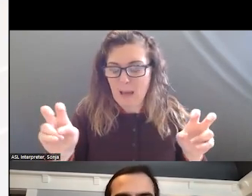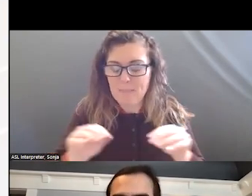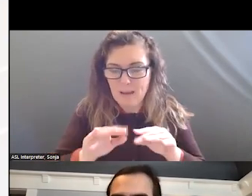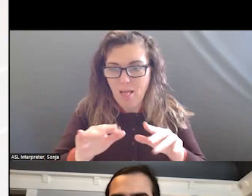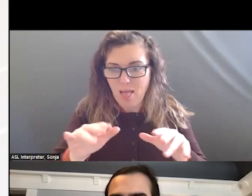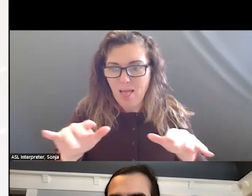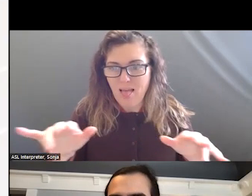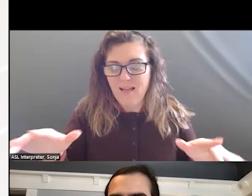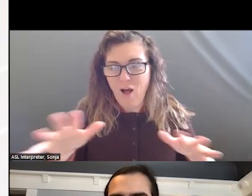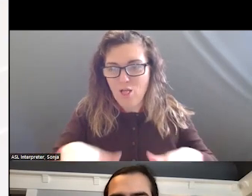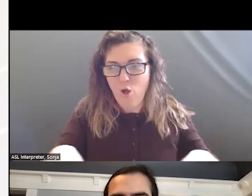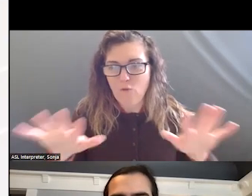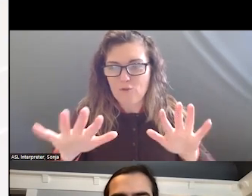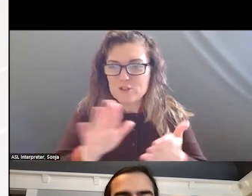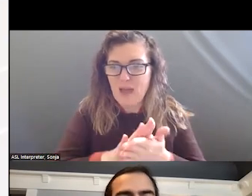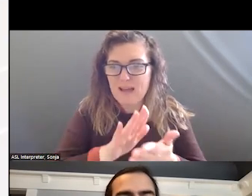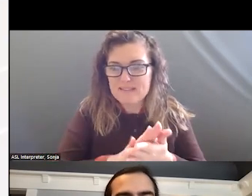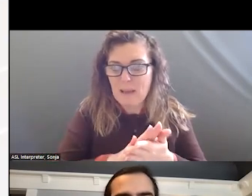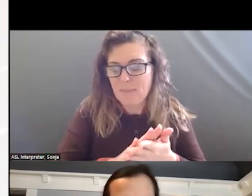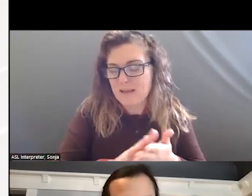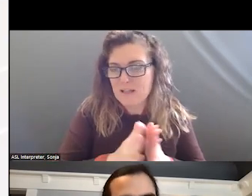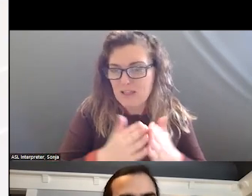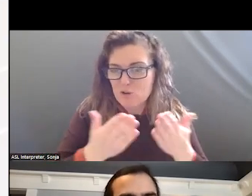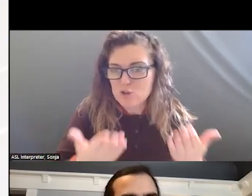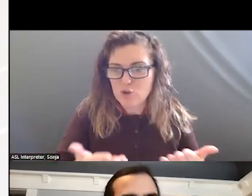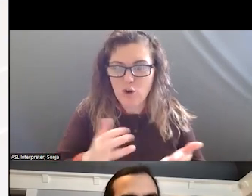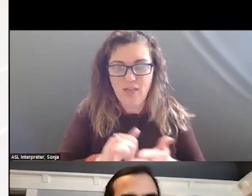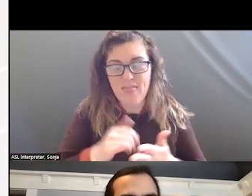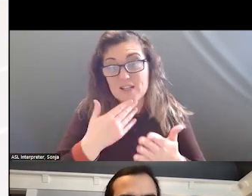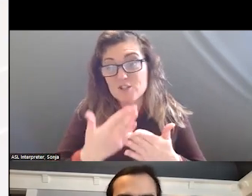THE ACADEMIC LITERATURE, WHICH IS GOOD TO SEE TO SPREAD THE WORD.